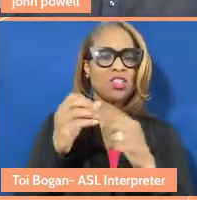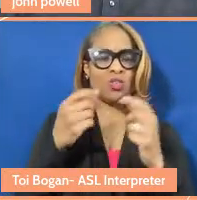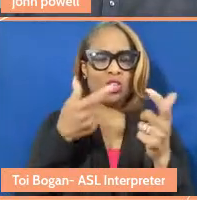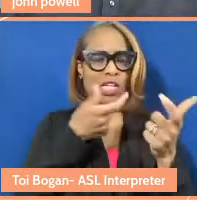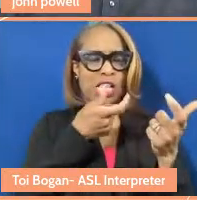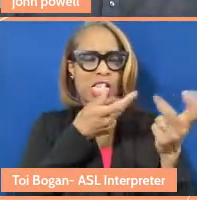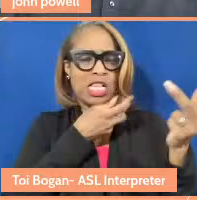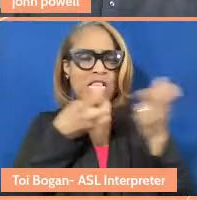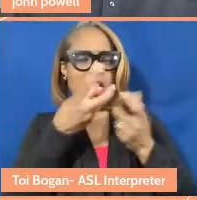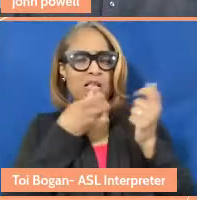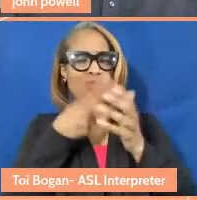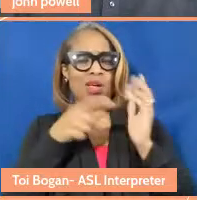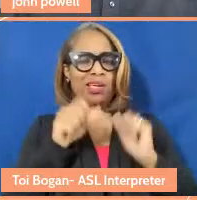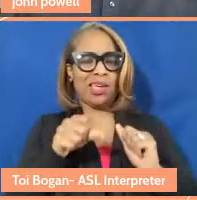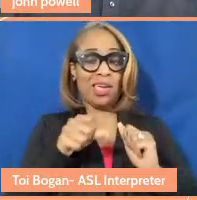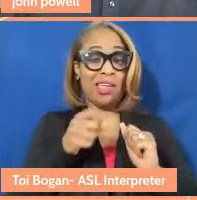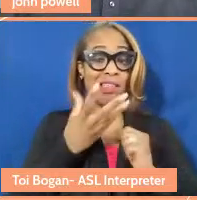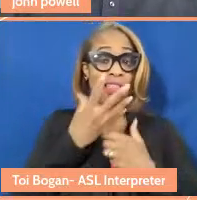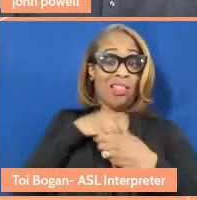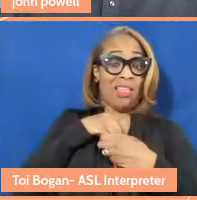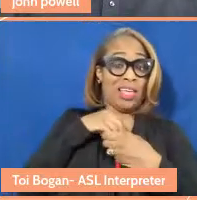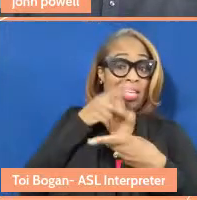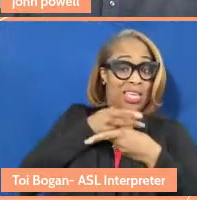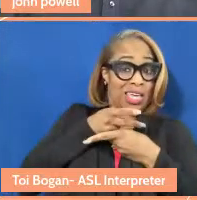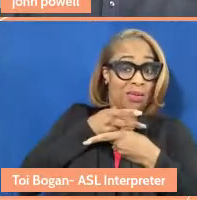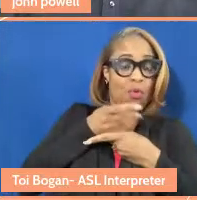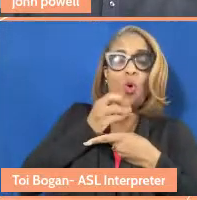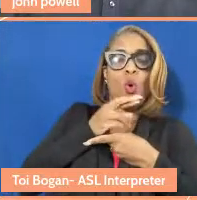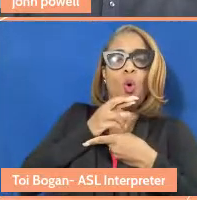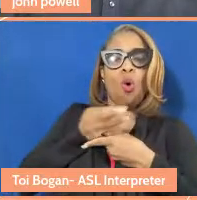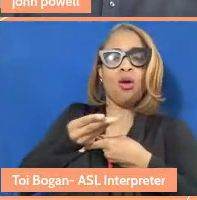and then give that to other people, or do we cultivate things in a way that creates space